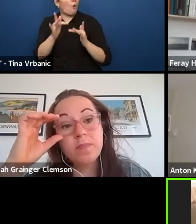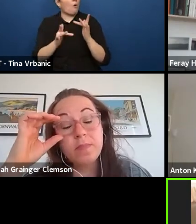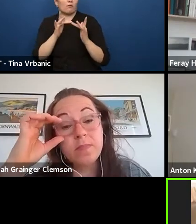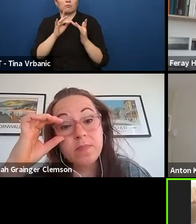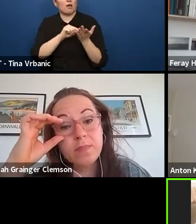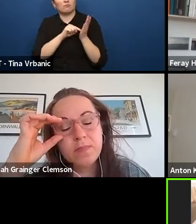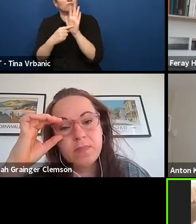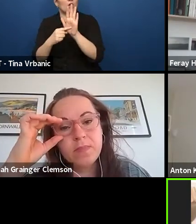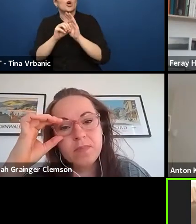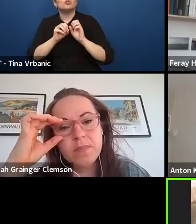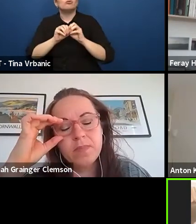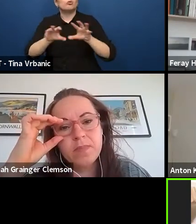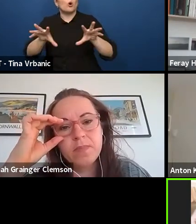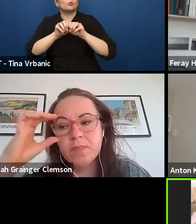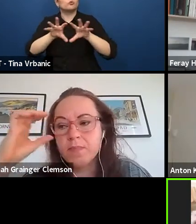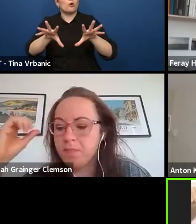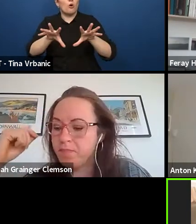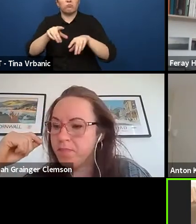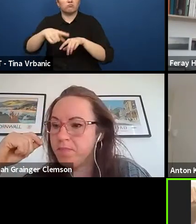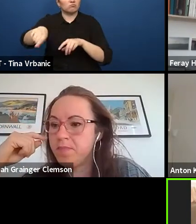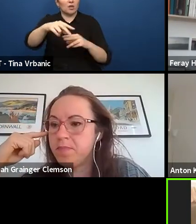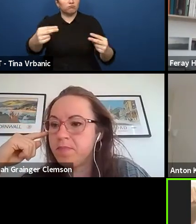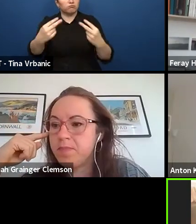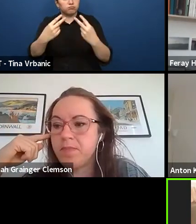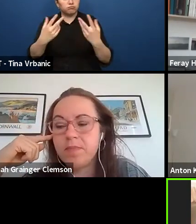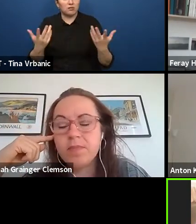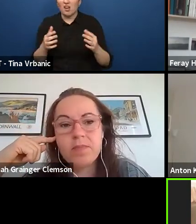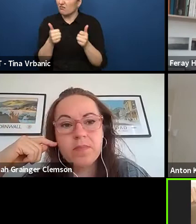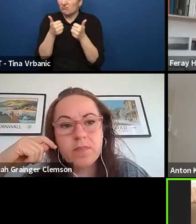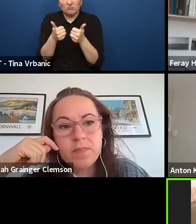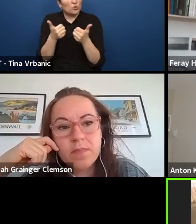because you can really use the digital space to create a community